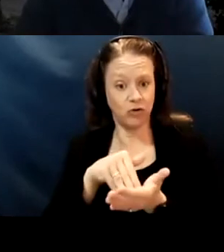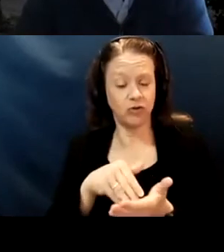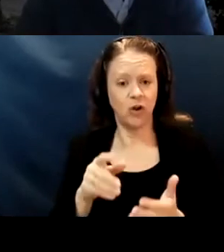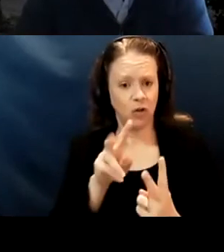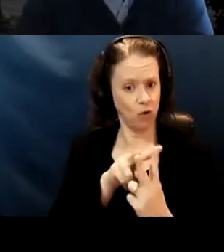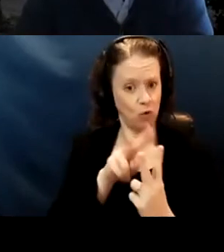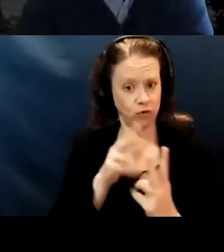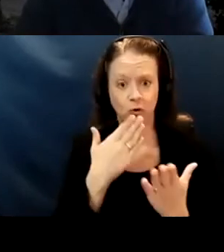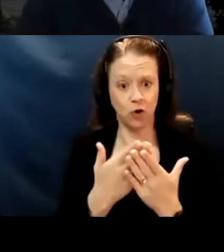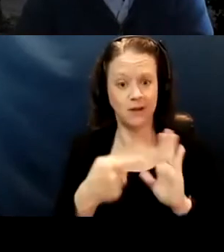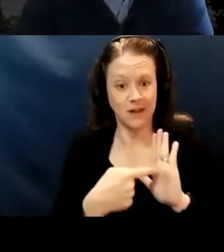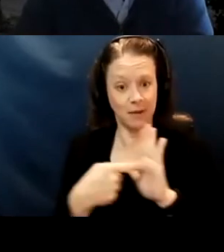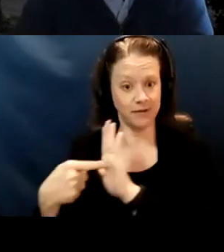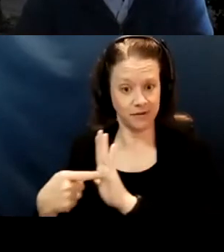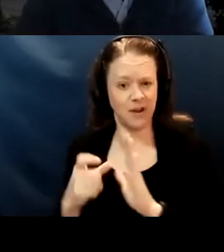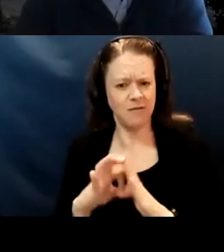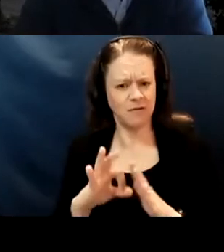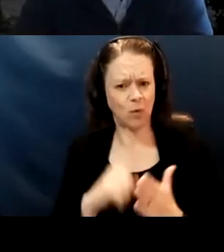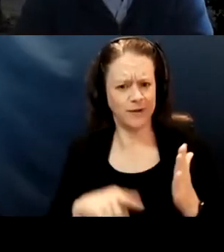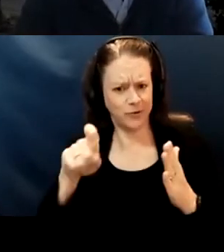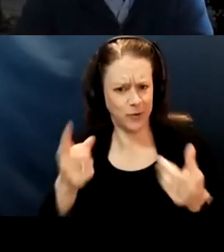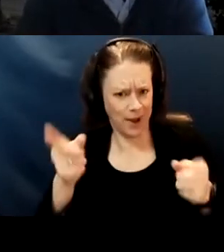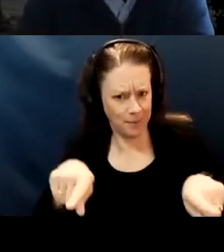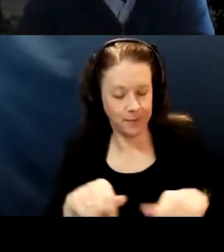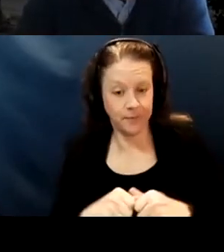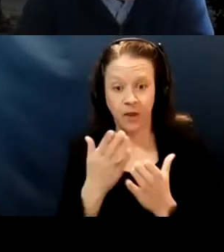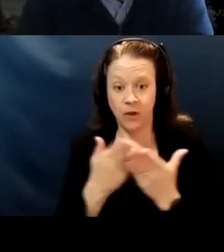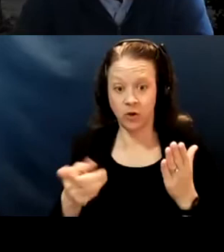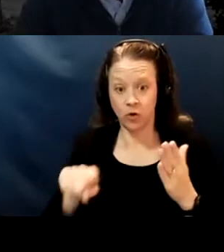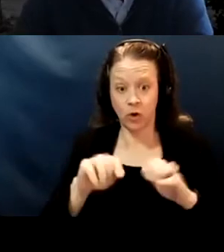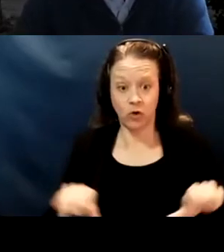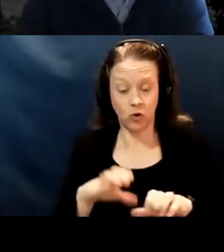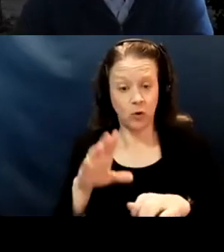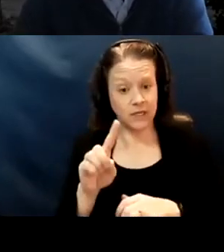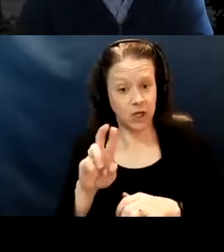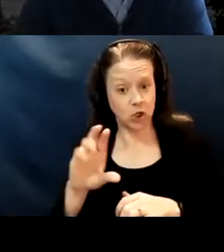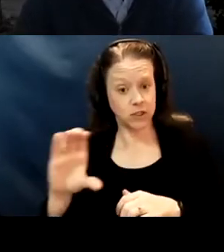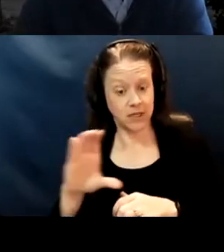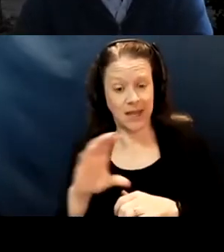There are things yhat you can do and certainly the DRC and DREDF can do. That we can't do.